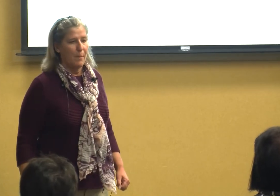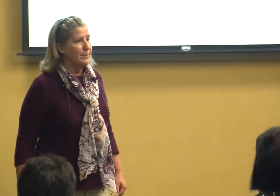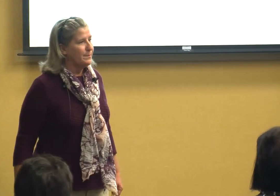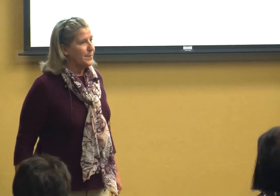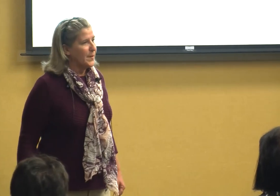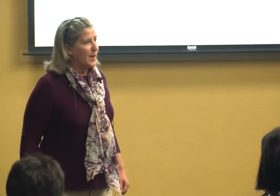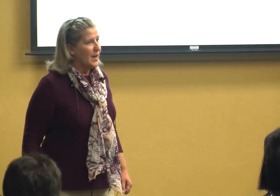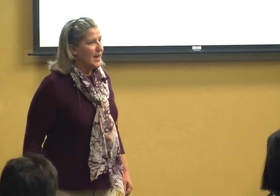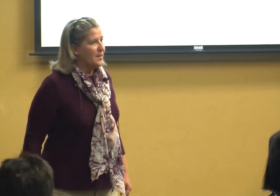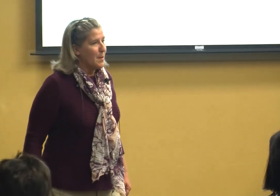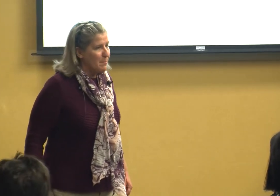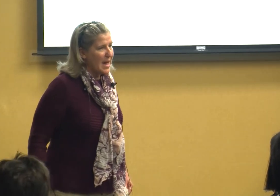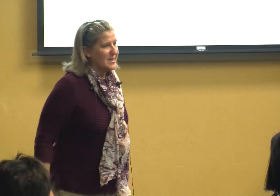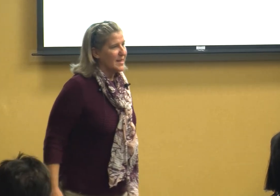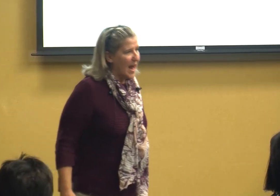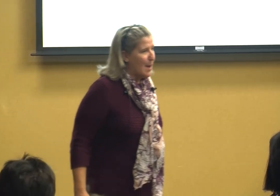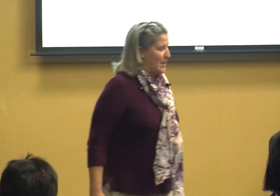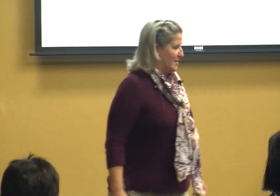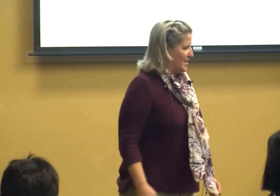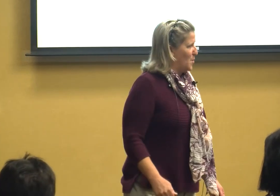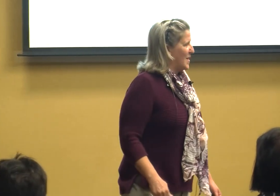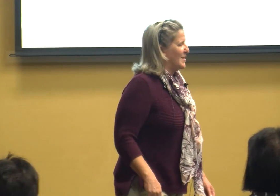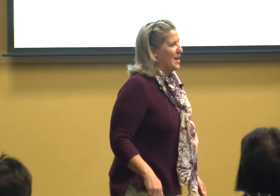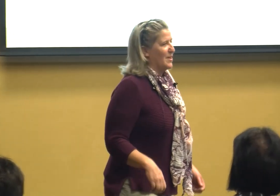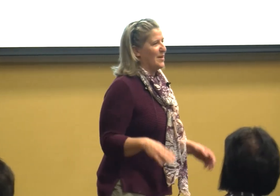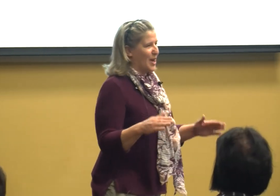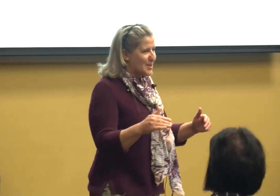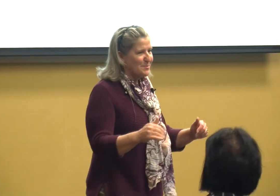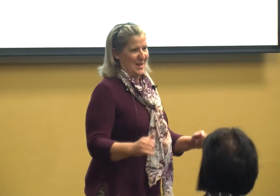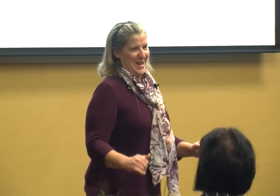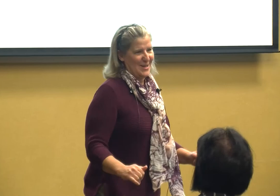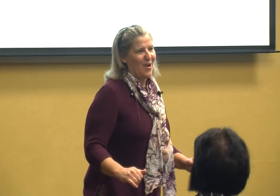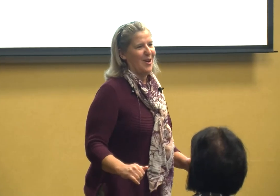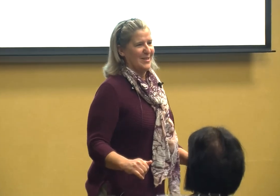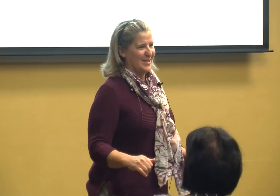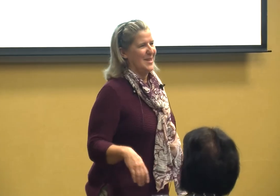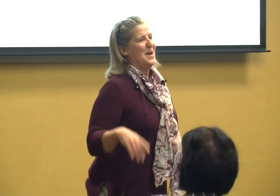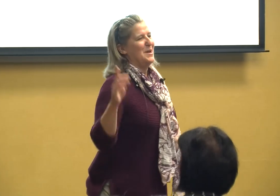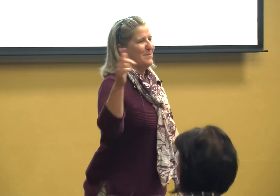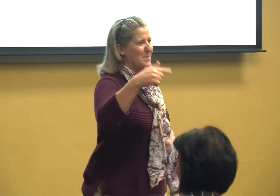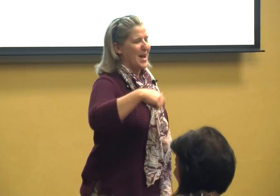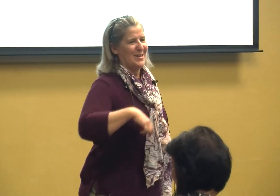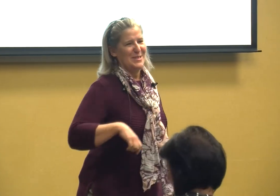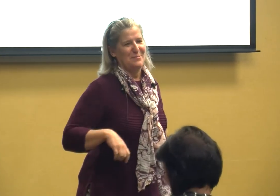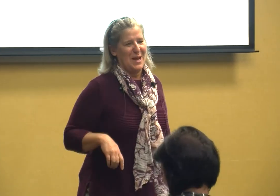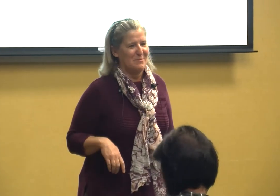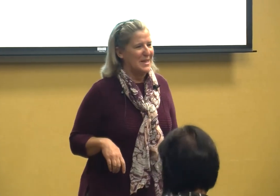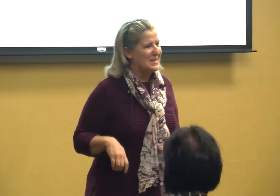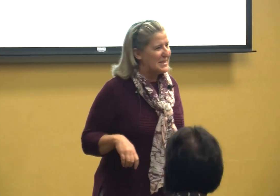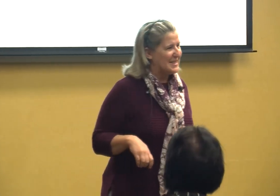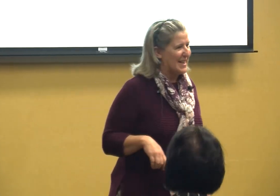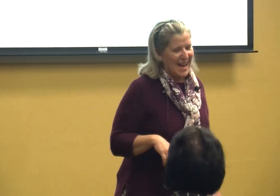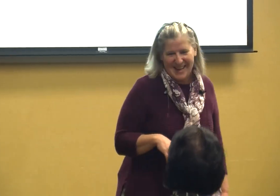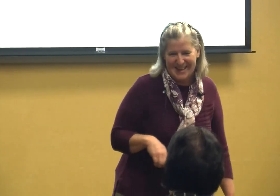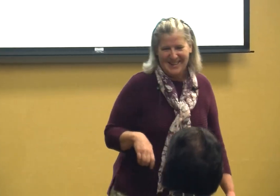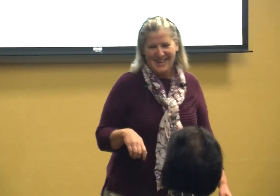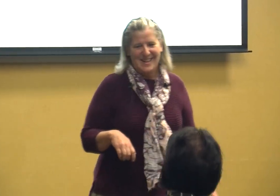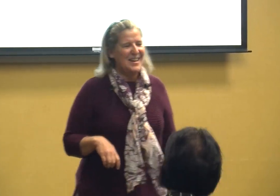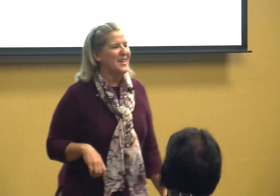that makes it happen oh I love it I've got some head nods maybe I'll get some amens today that